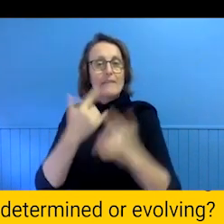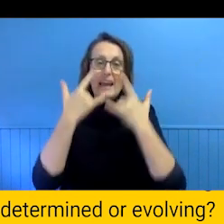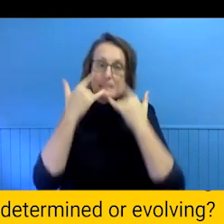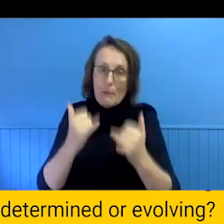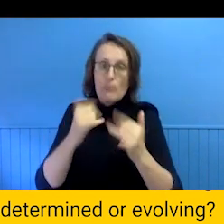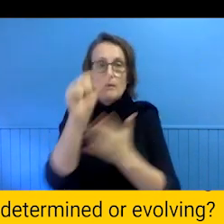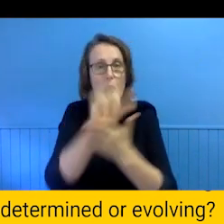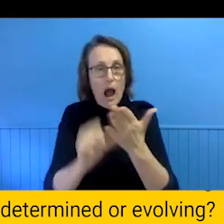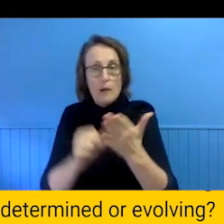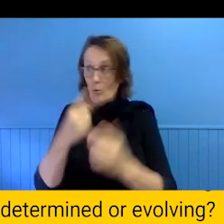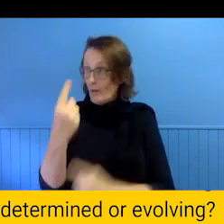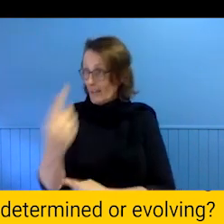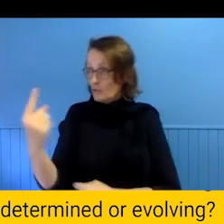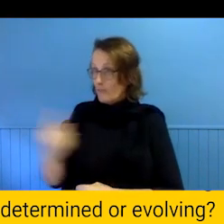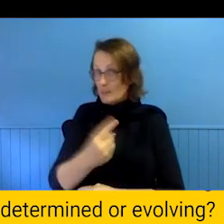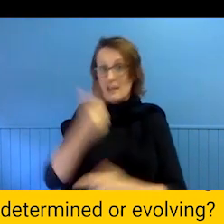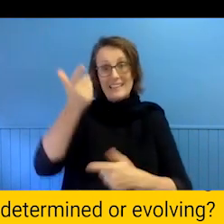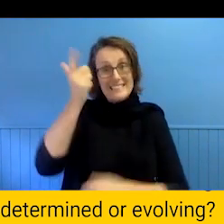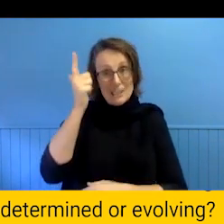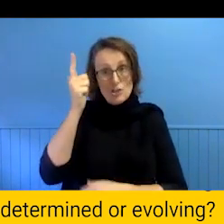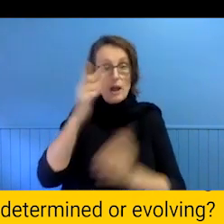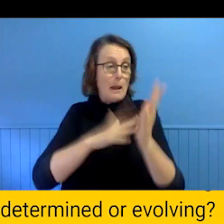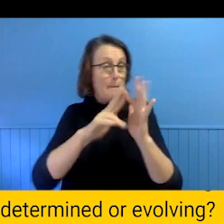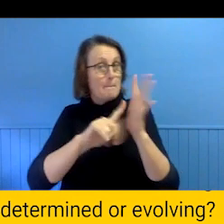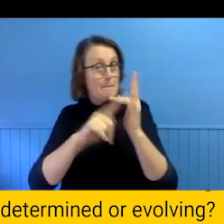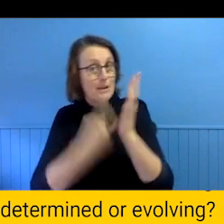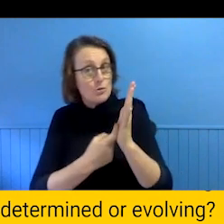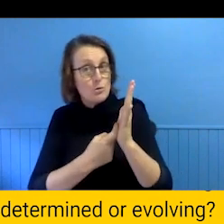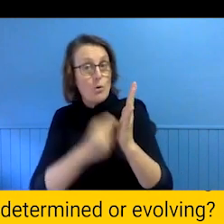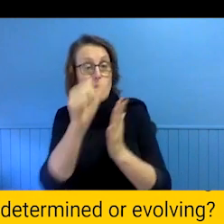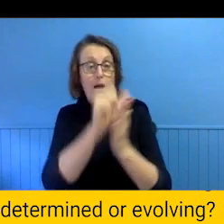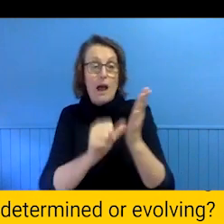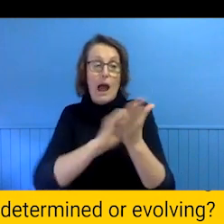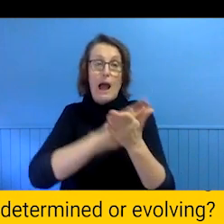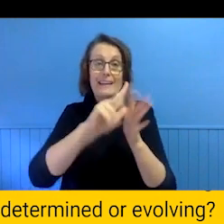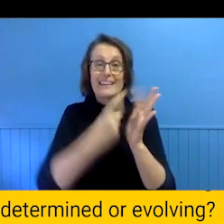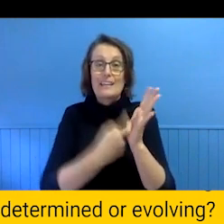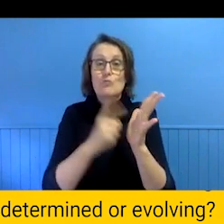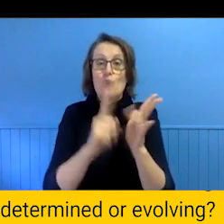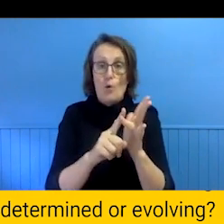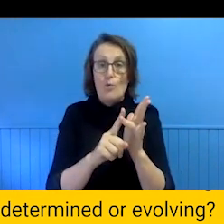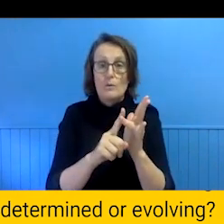mentors, art heroes. The cultural amnesia in Australian arts and culture is chronic and toxic.